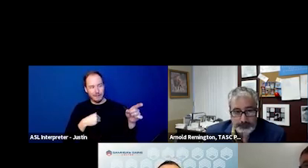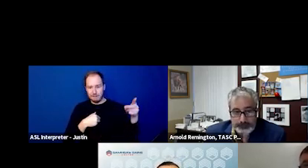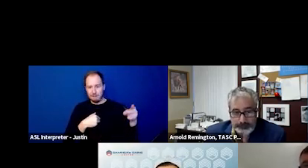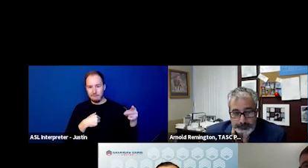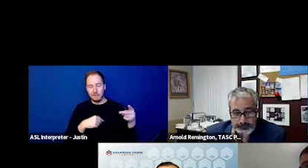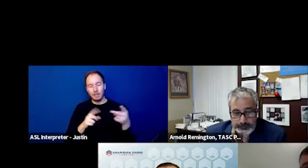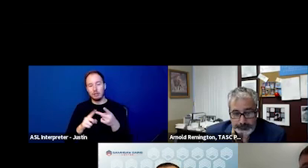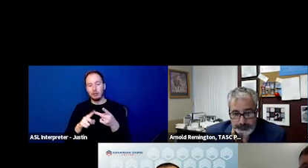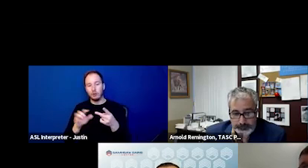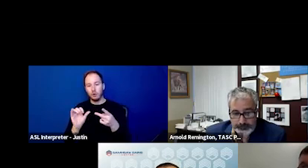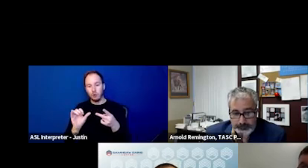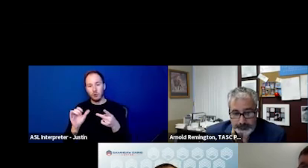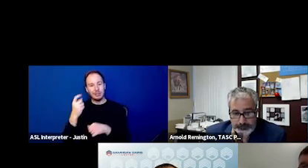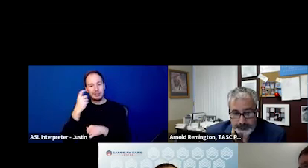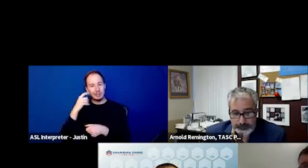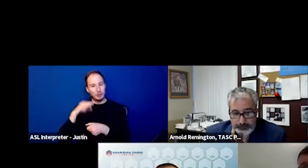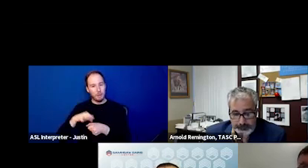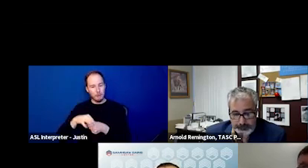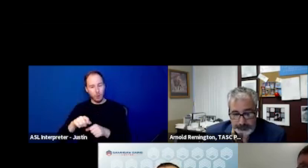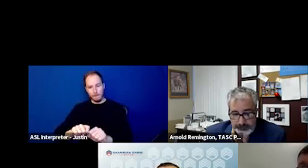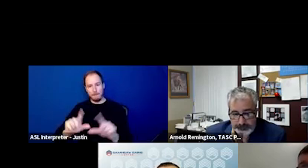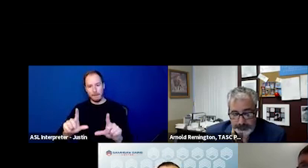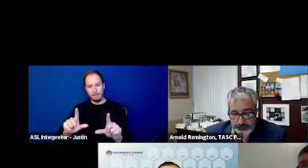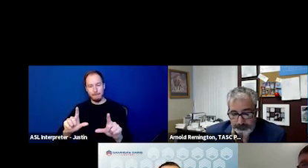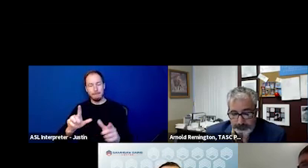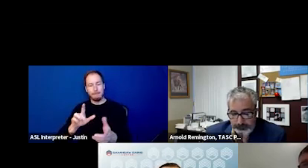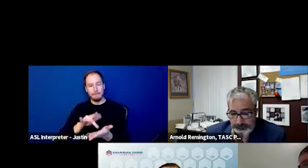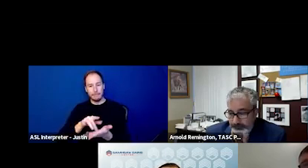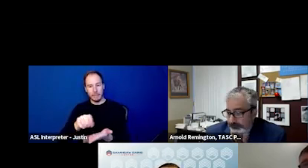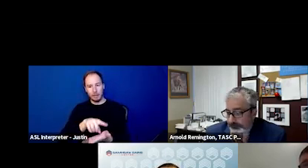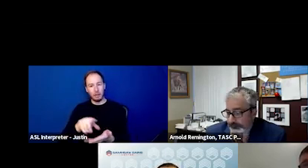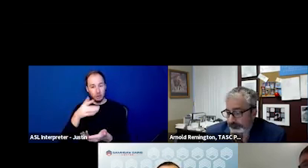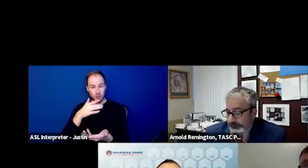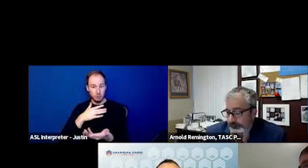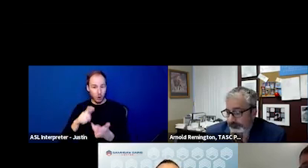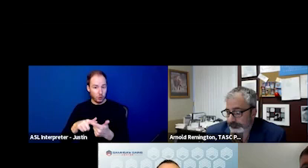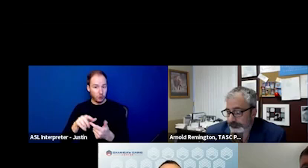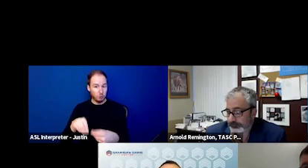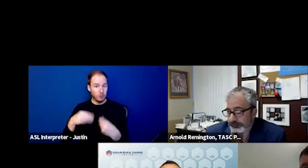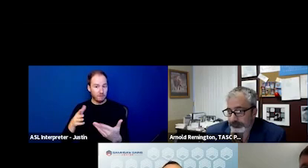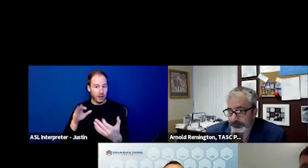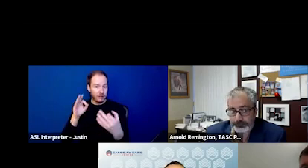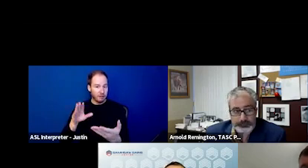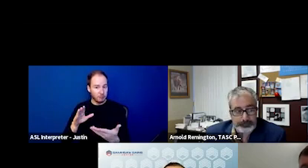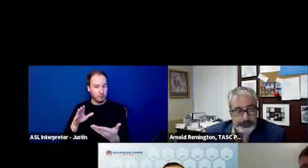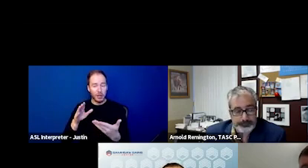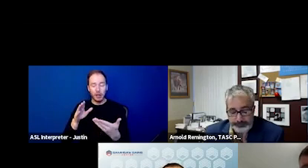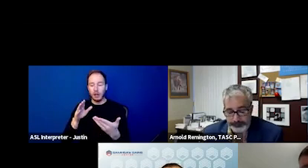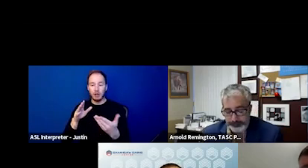You'll also see our last poll for this afternoon, popping up as well. If you'd like to provide any input for additional technical